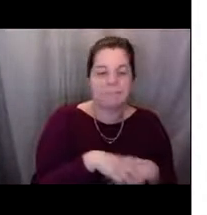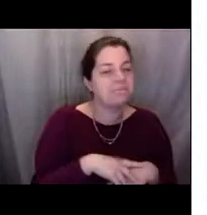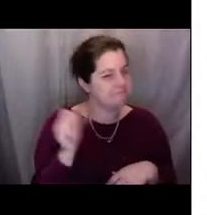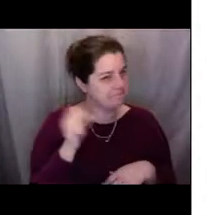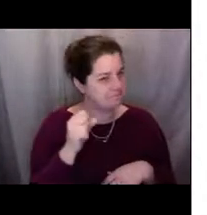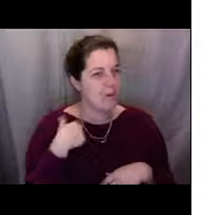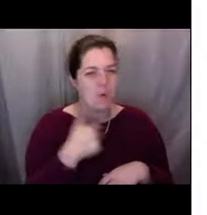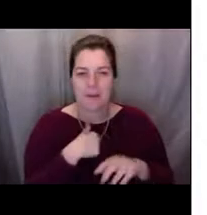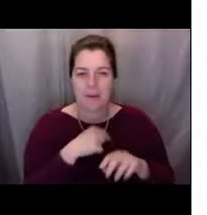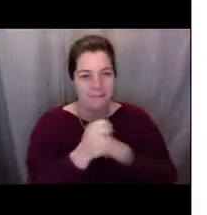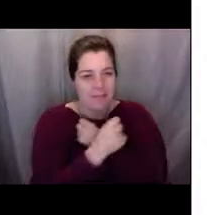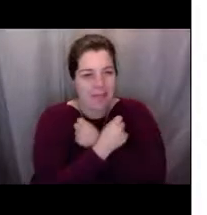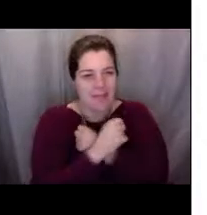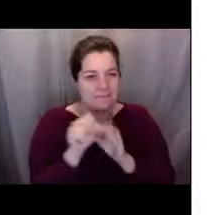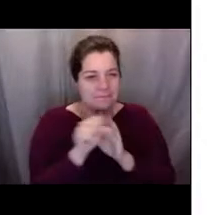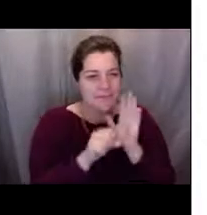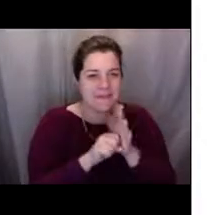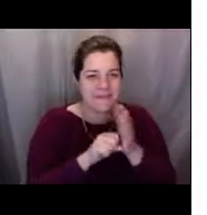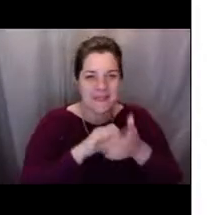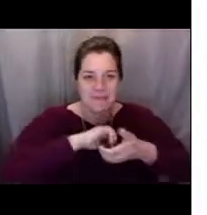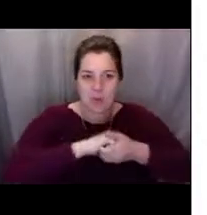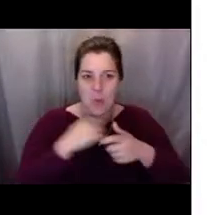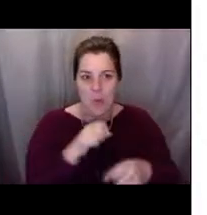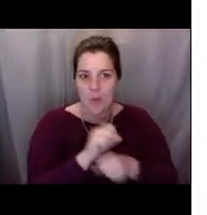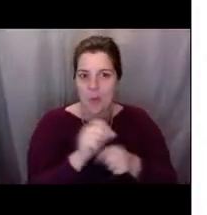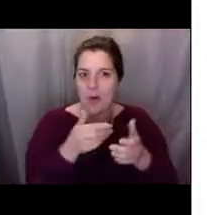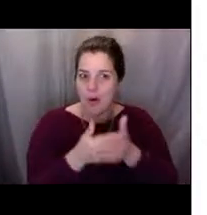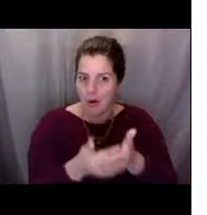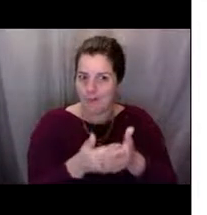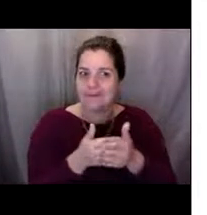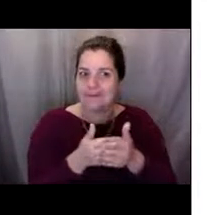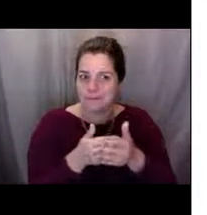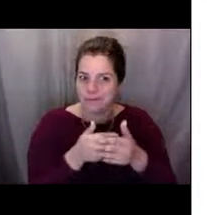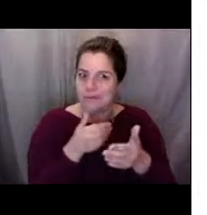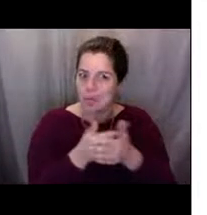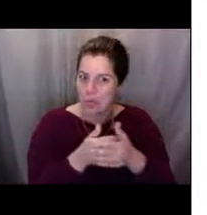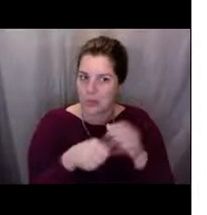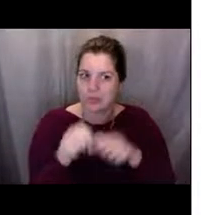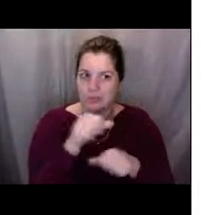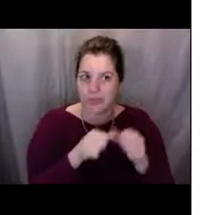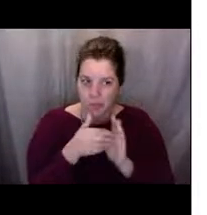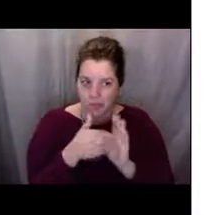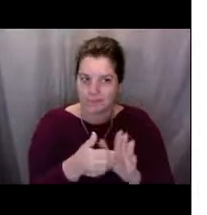We work with them a lot. [Lisa] Great, well, we have another several other questions, but I noticed that